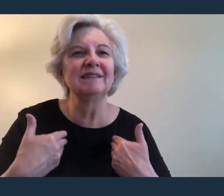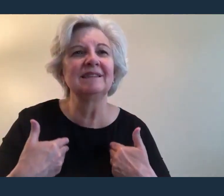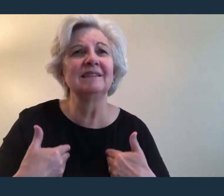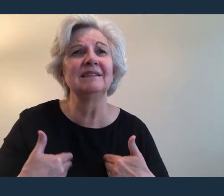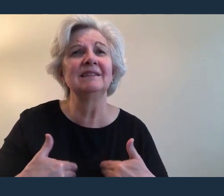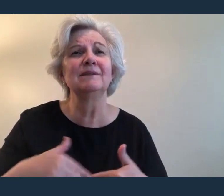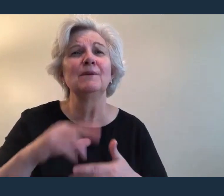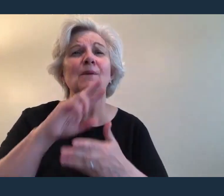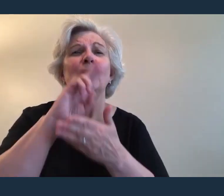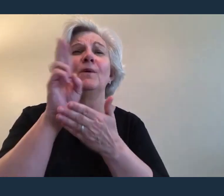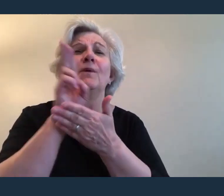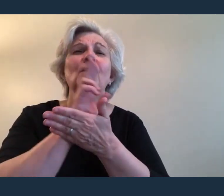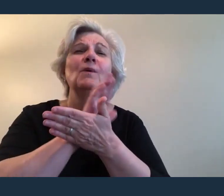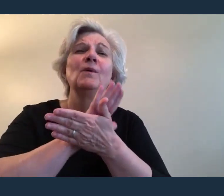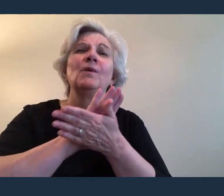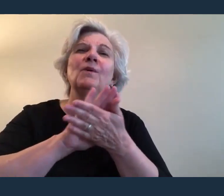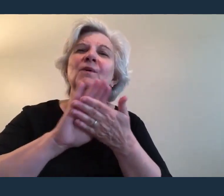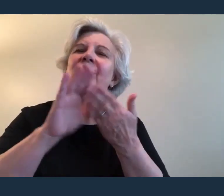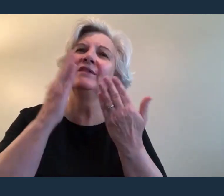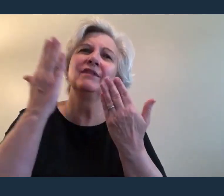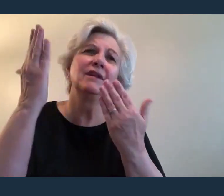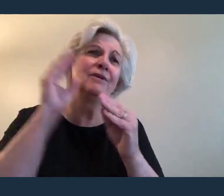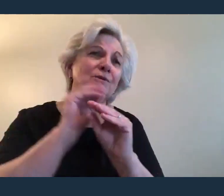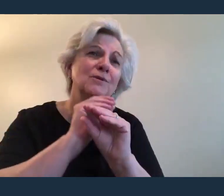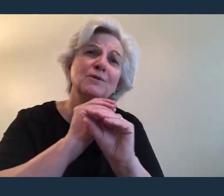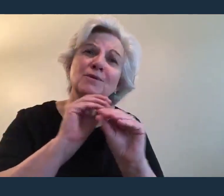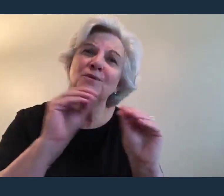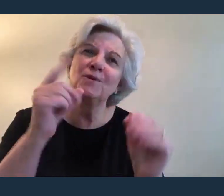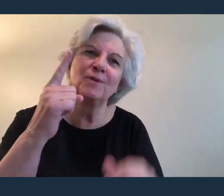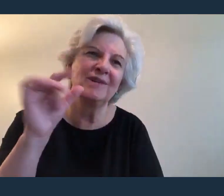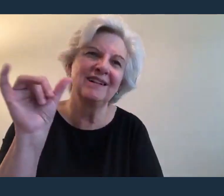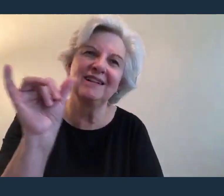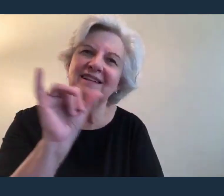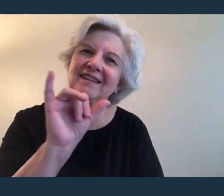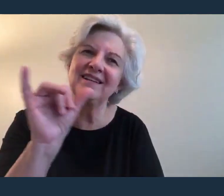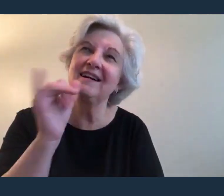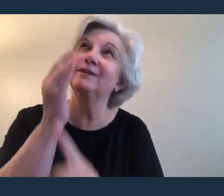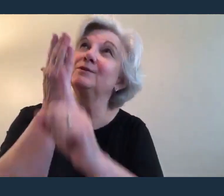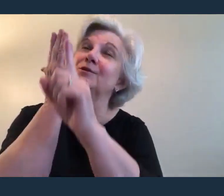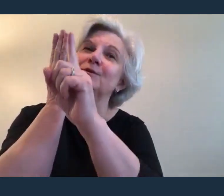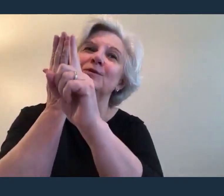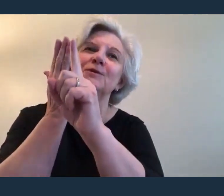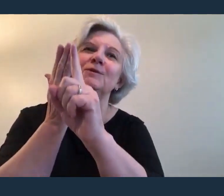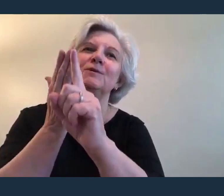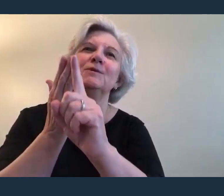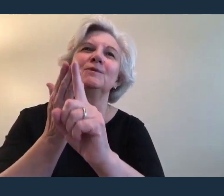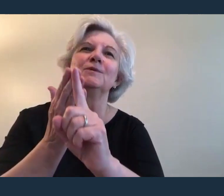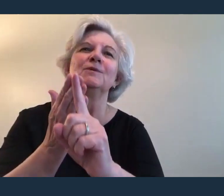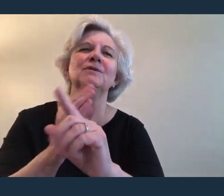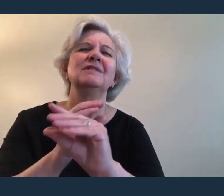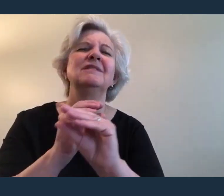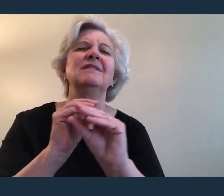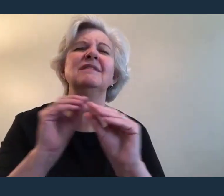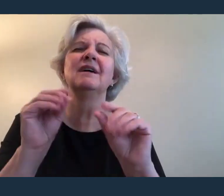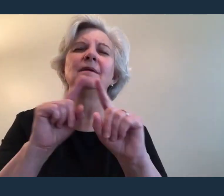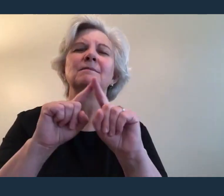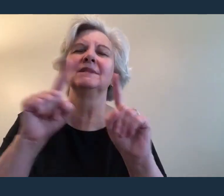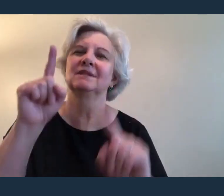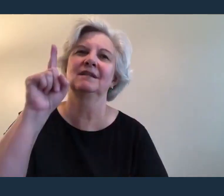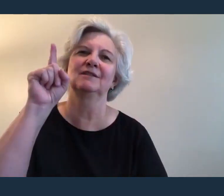Holy, there is no one like You There is none beside You